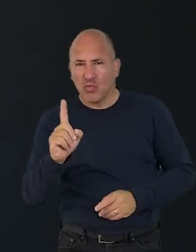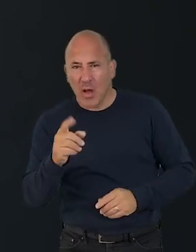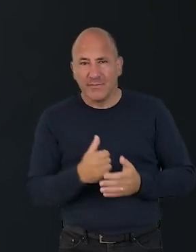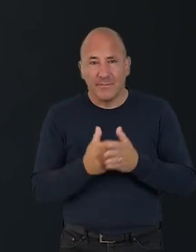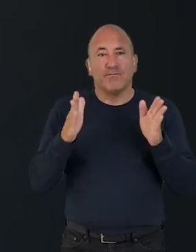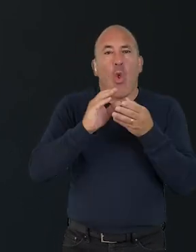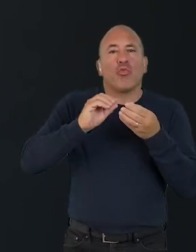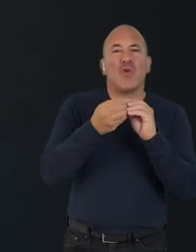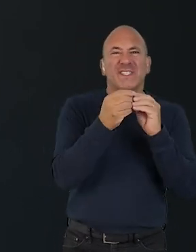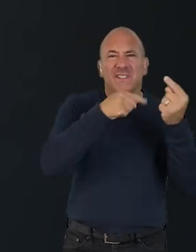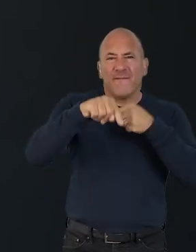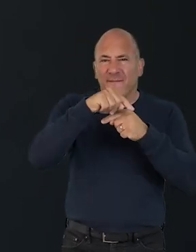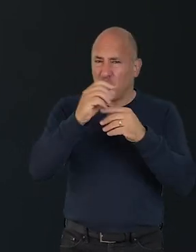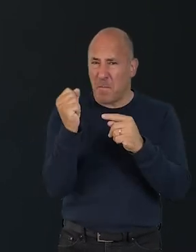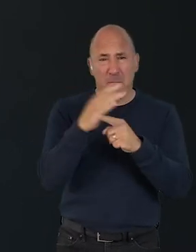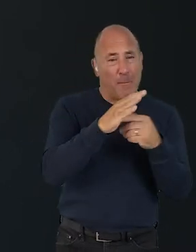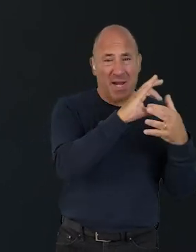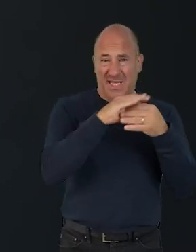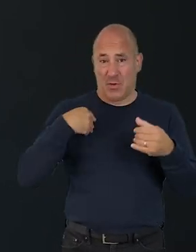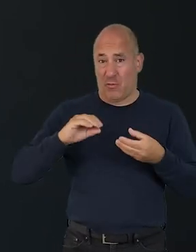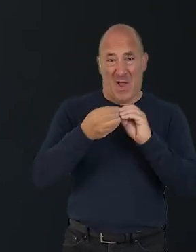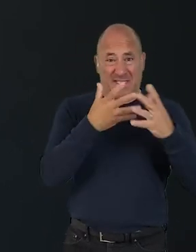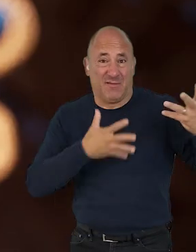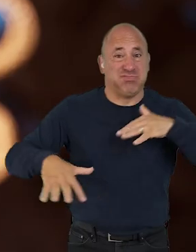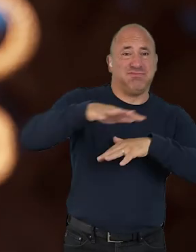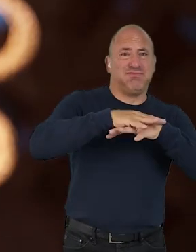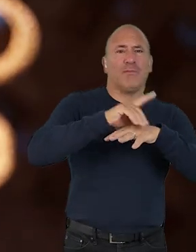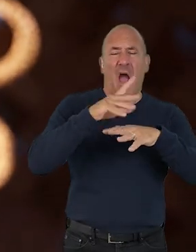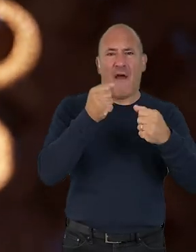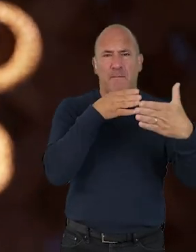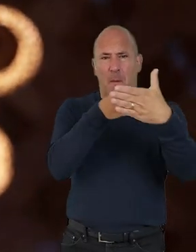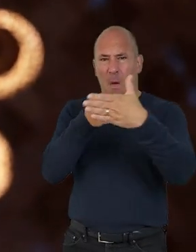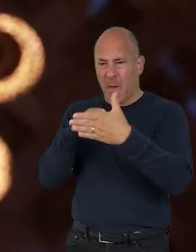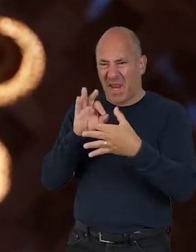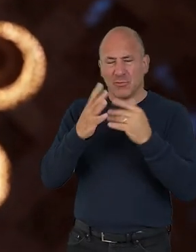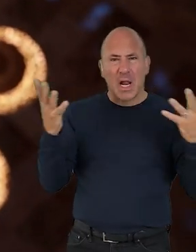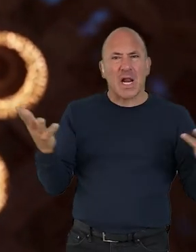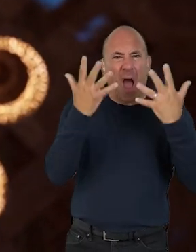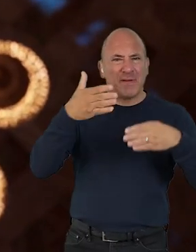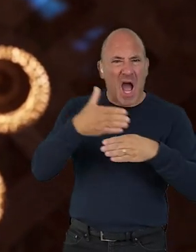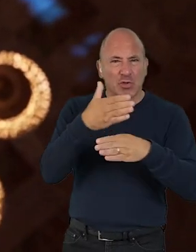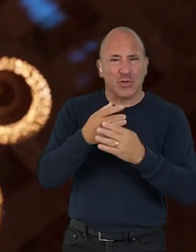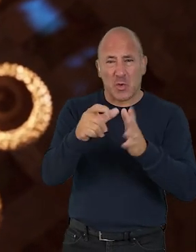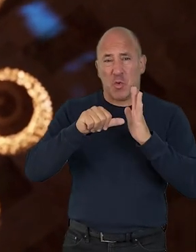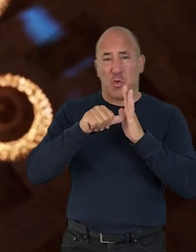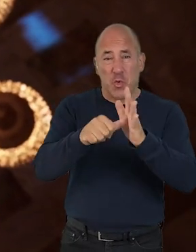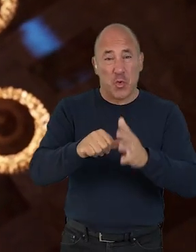but encounter very specific barriers and opportunities in climate action. The difficulty is that the creative sector is so dazzlingly diverse,